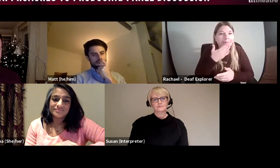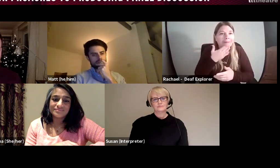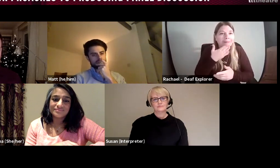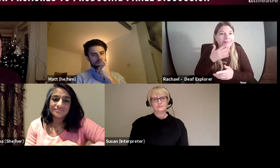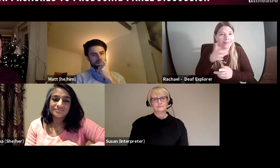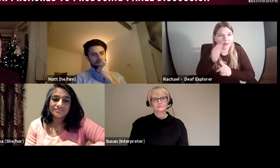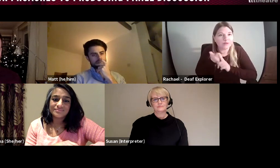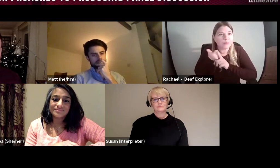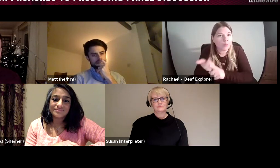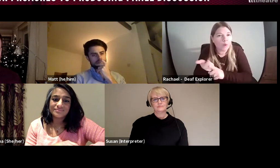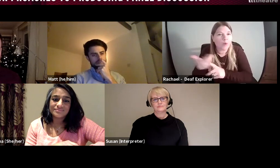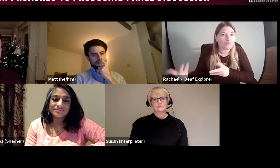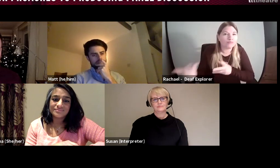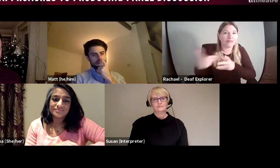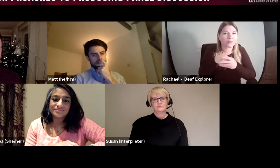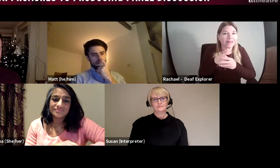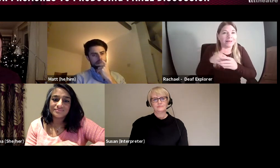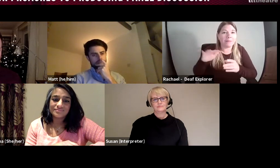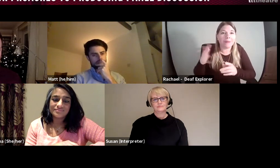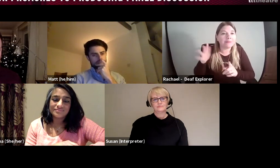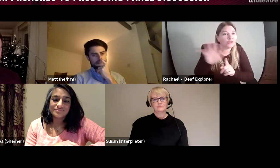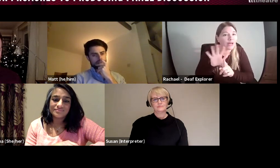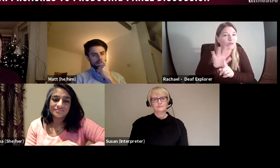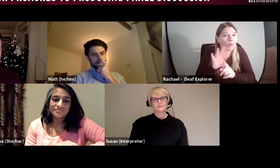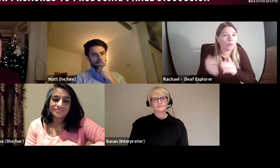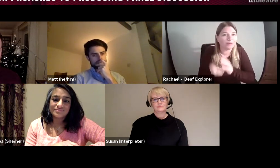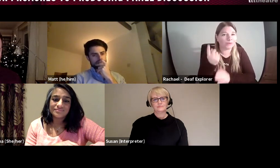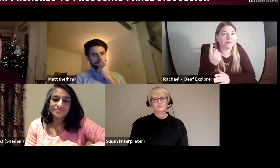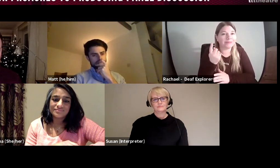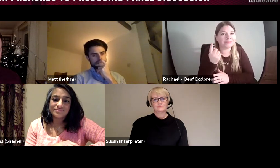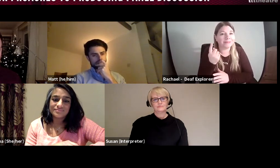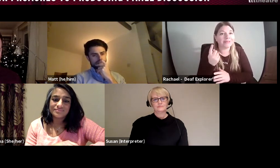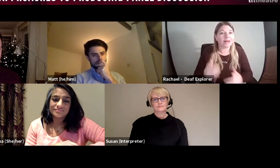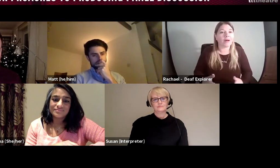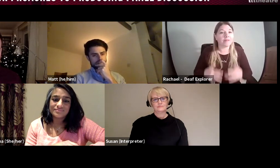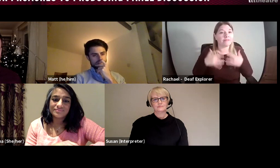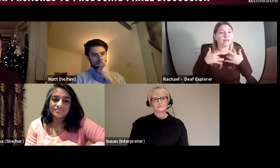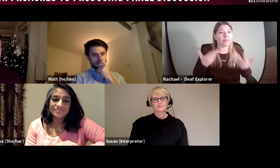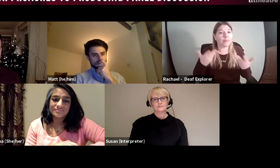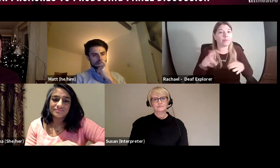whether that's as a producer, it is finding people that could support you, maybe having shadowing